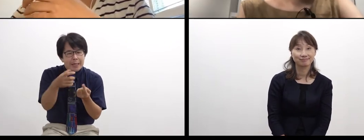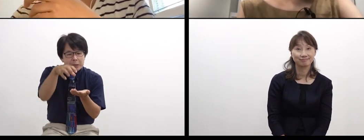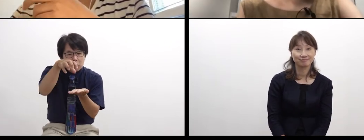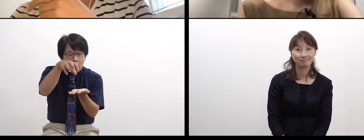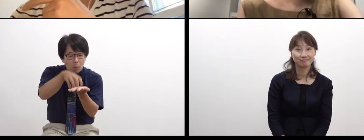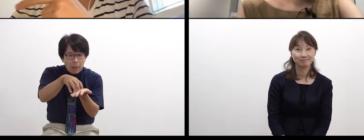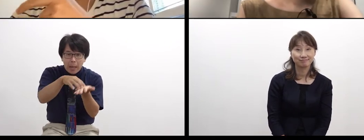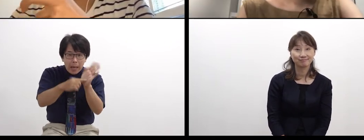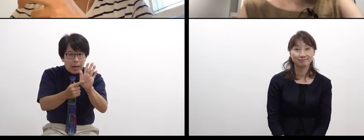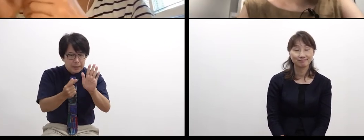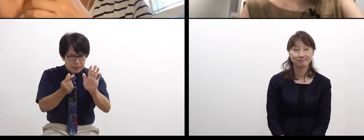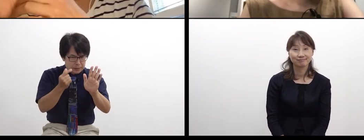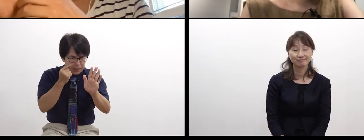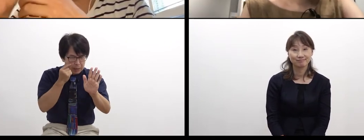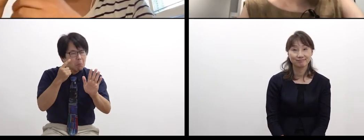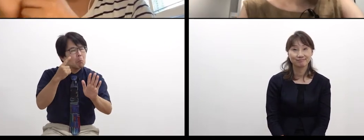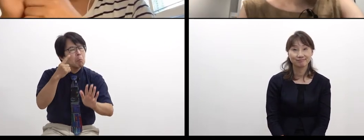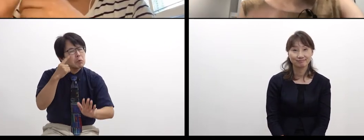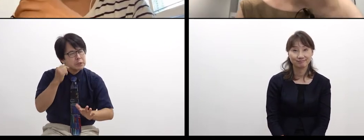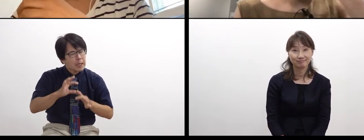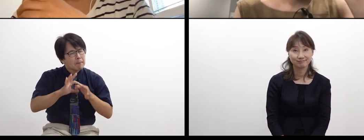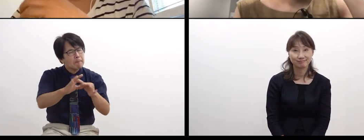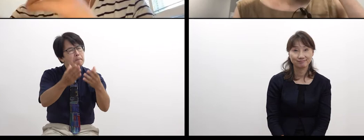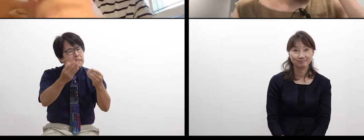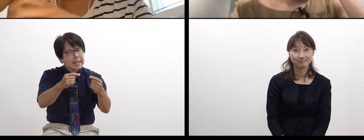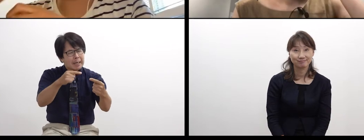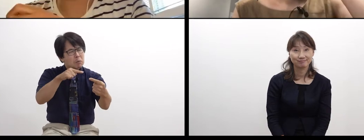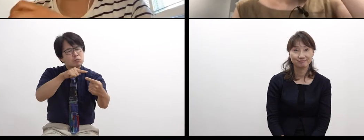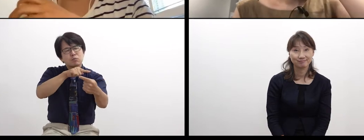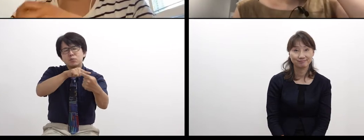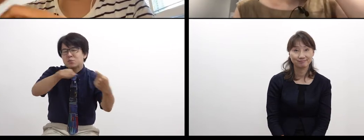it’s really different, but it is somehow